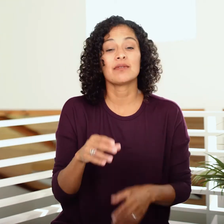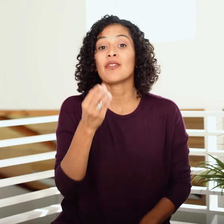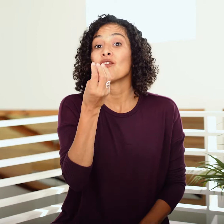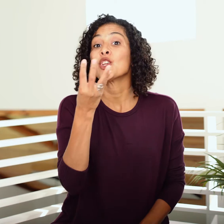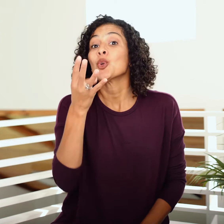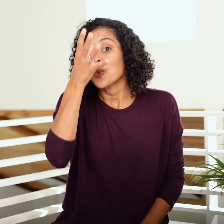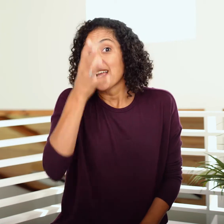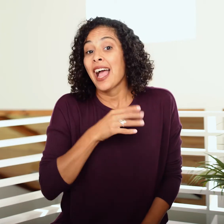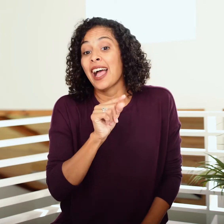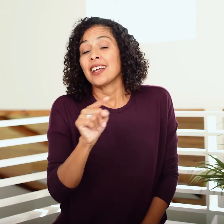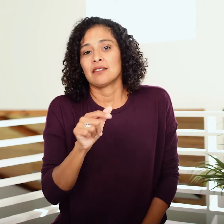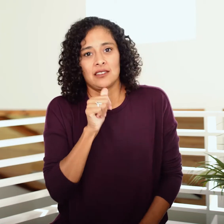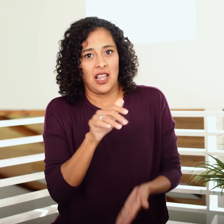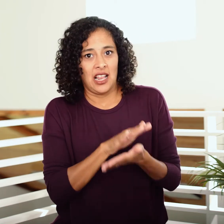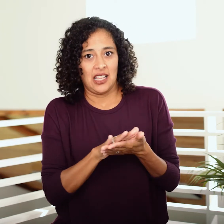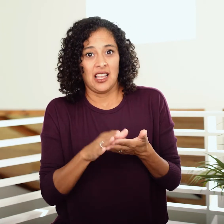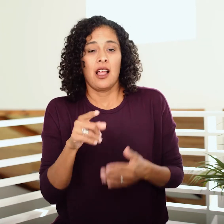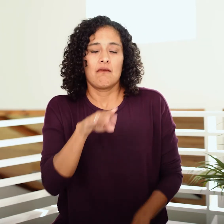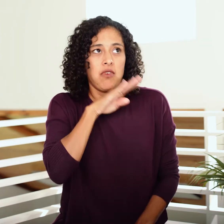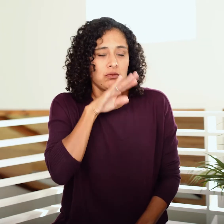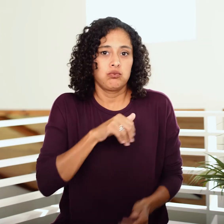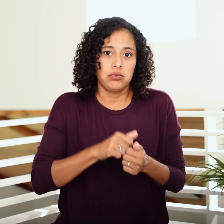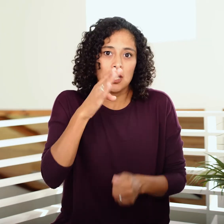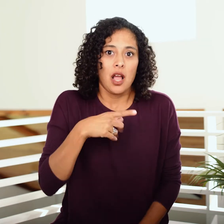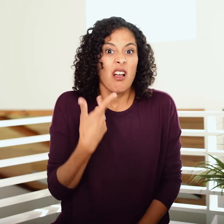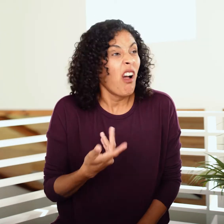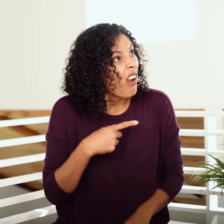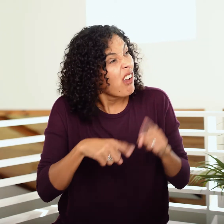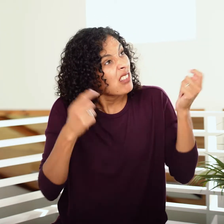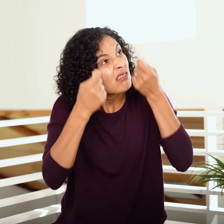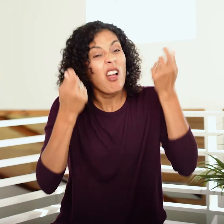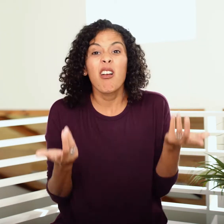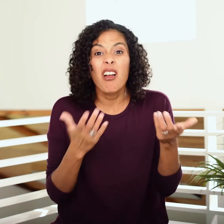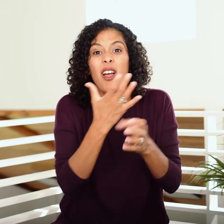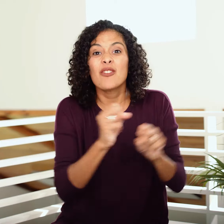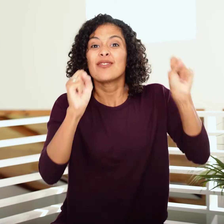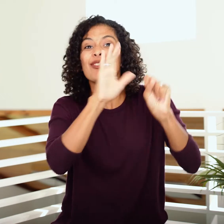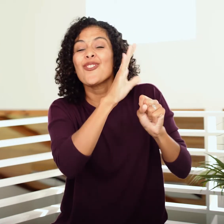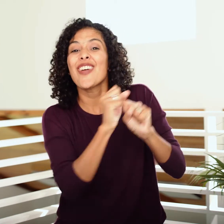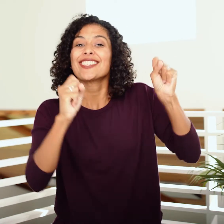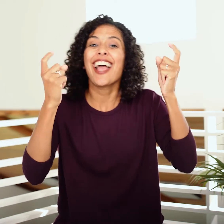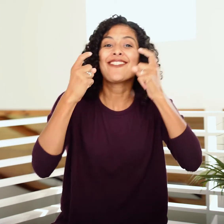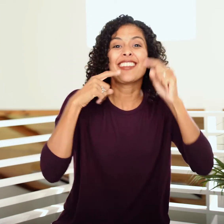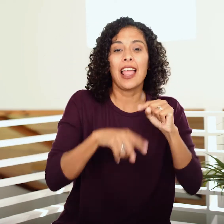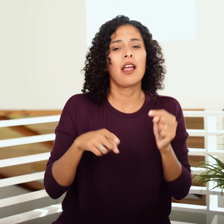A few guys aren’t clean, so they’re frustrated with God that they can’t celebrate the anniversary of His rescue.